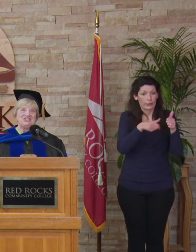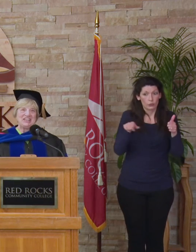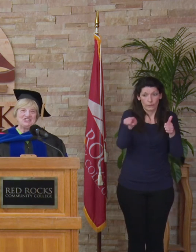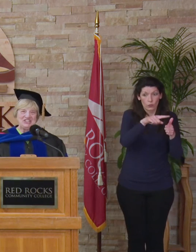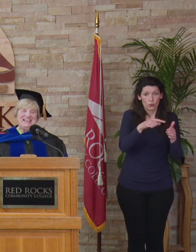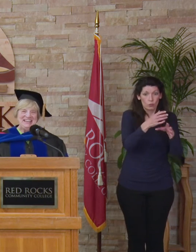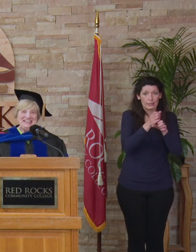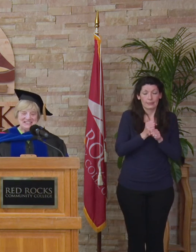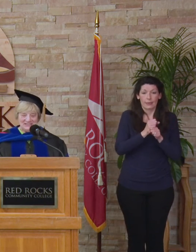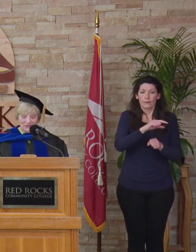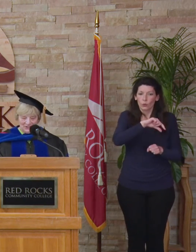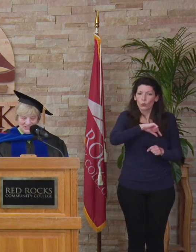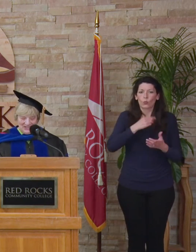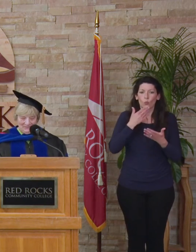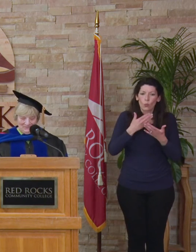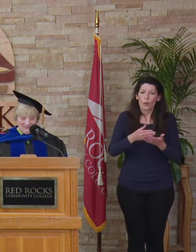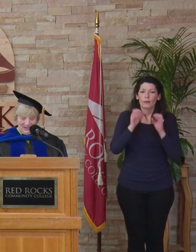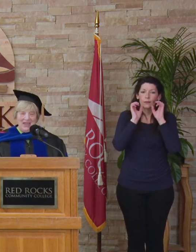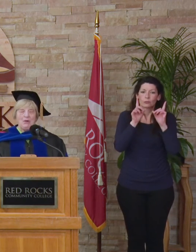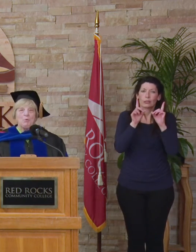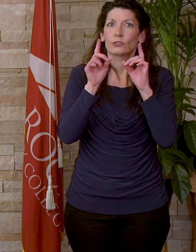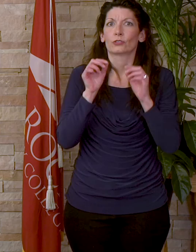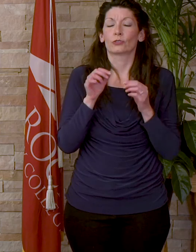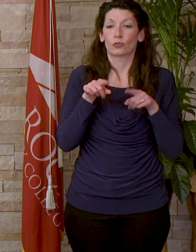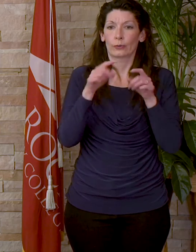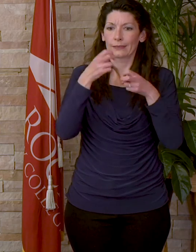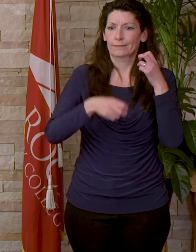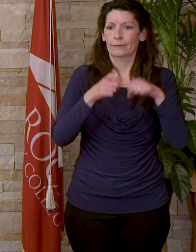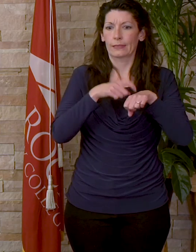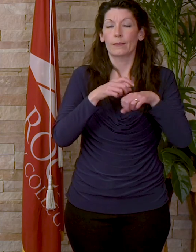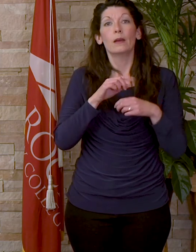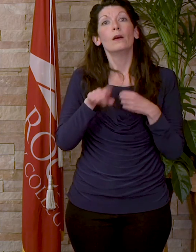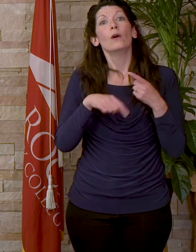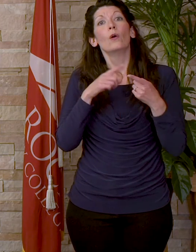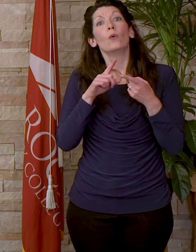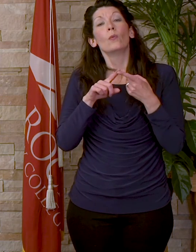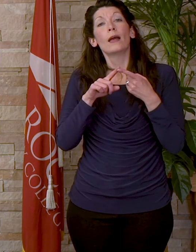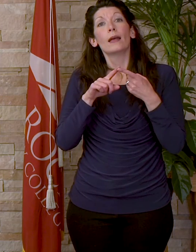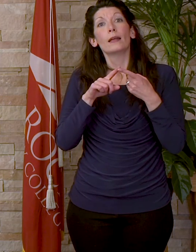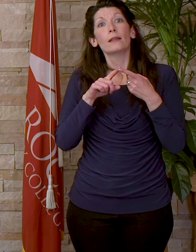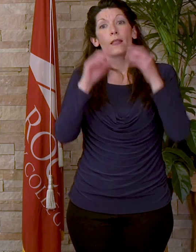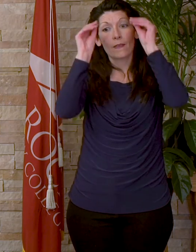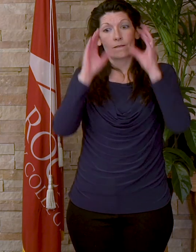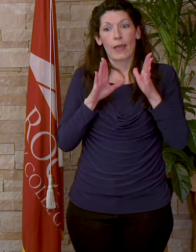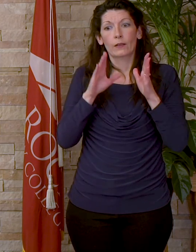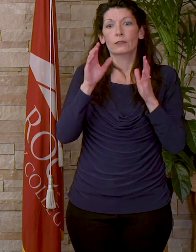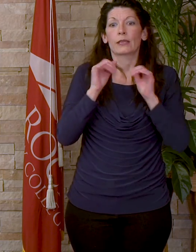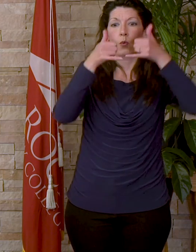education in this difficult time. When the faculty awards an outstanding faculty member each year